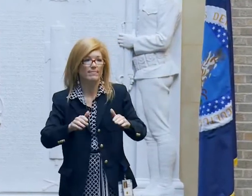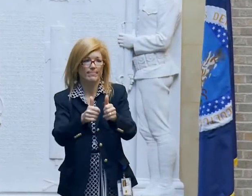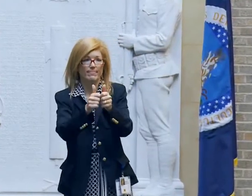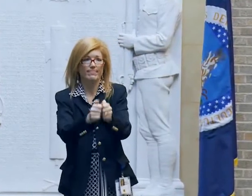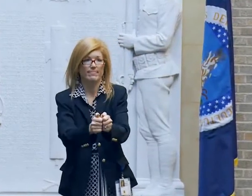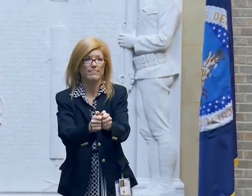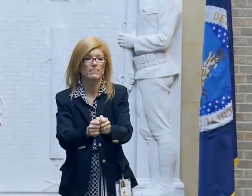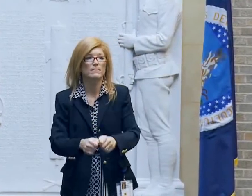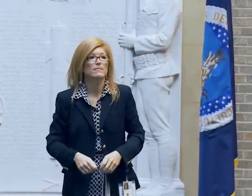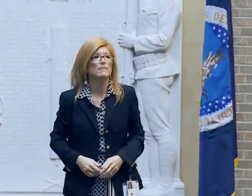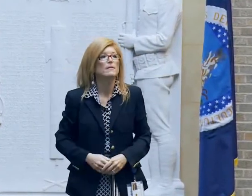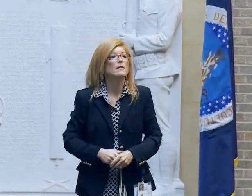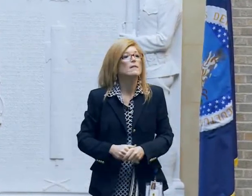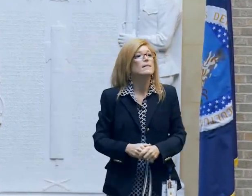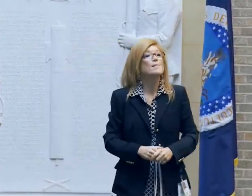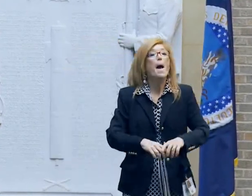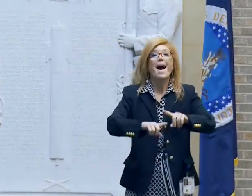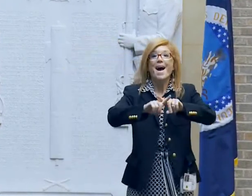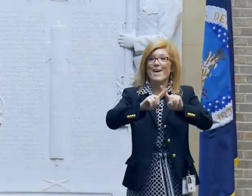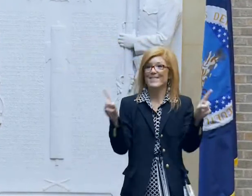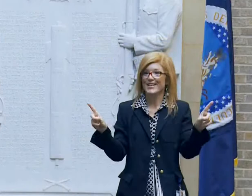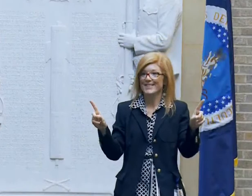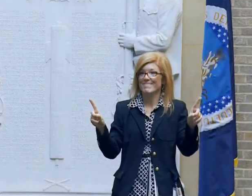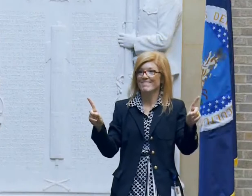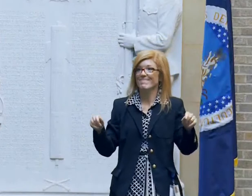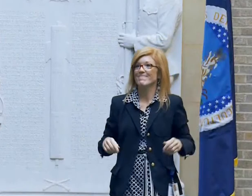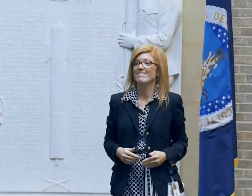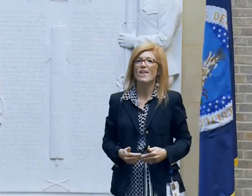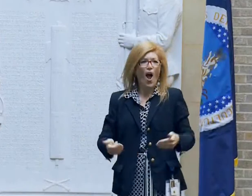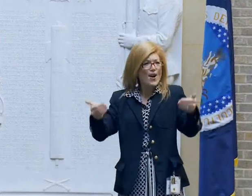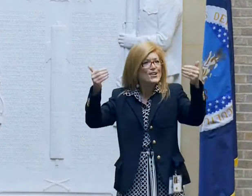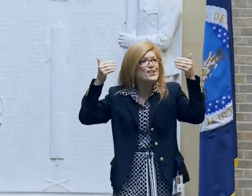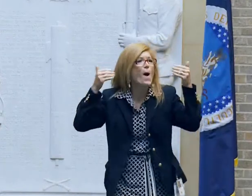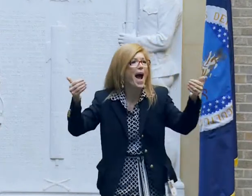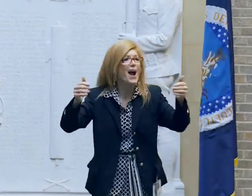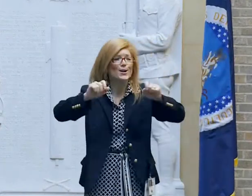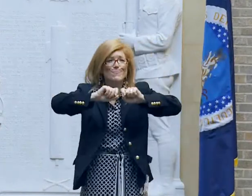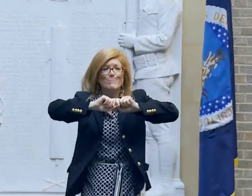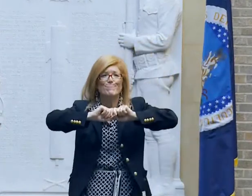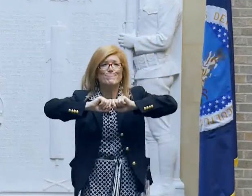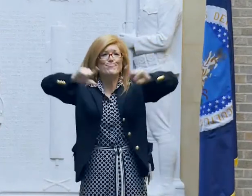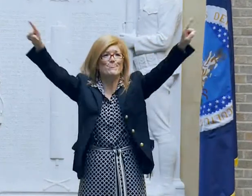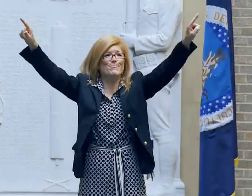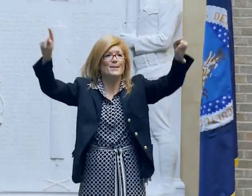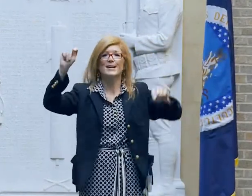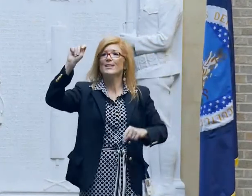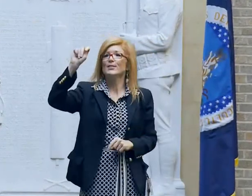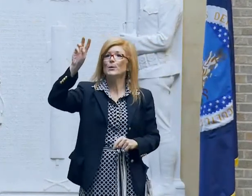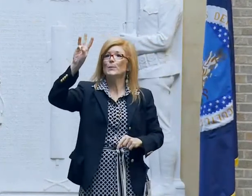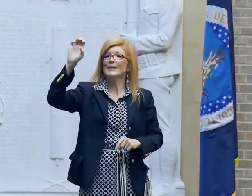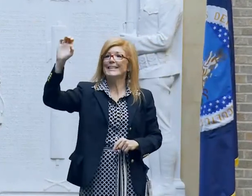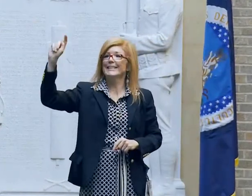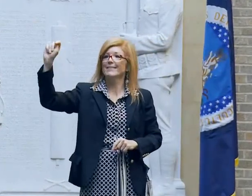She gestures with her hands. However, for all of you tweeting about this